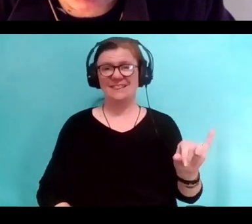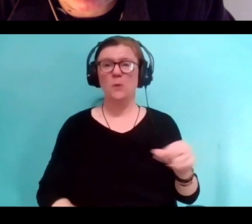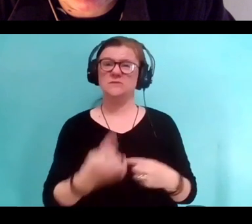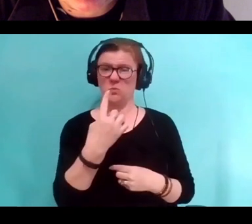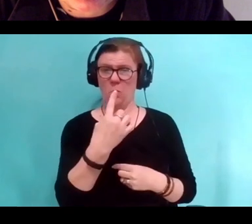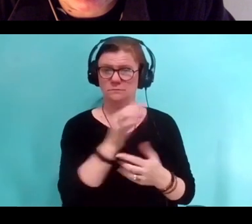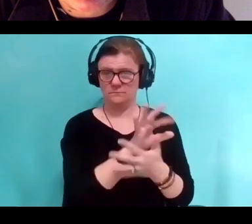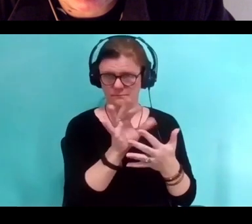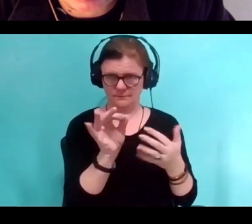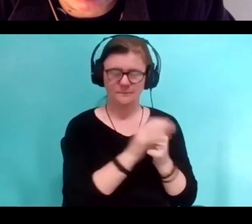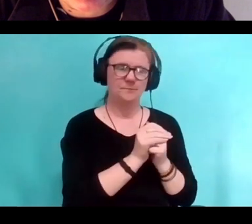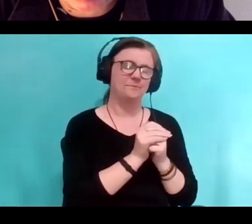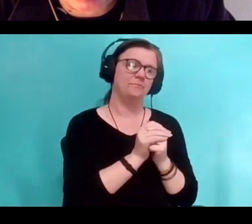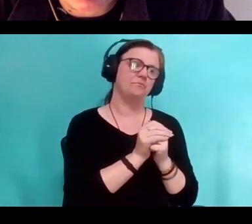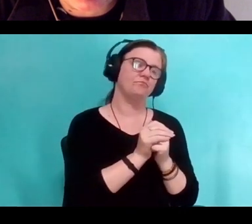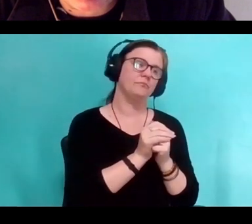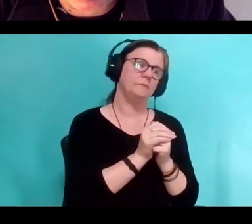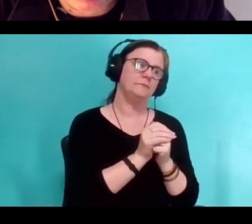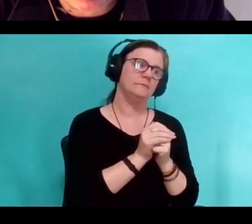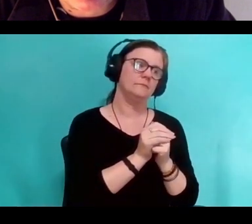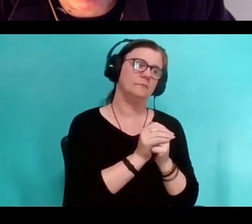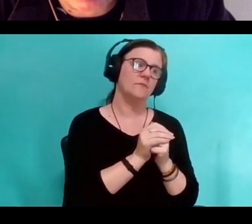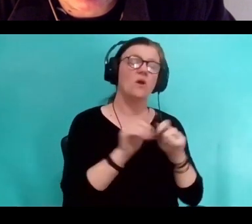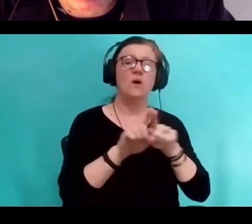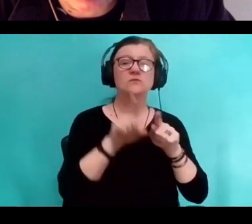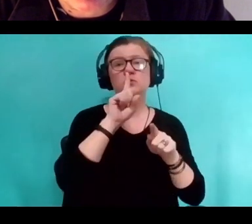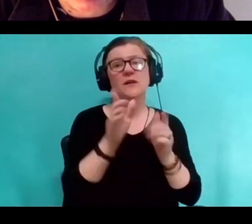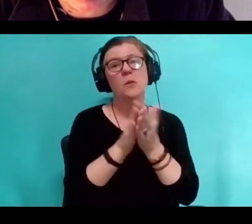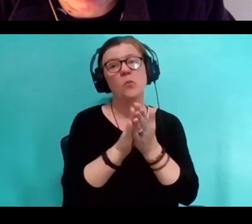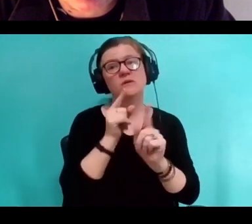But also one of the aims of the book was not to hurt people